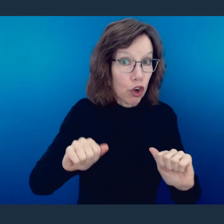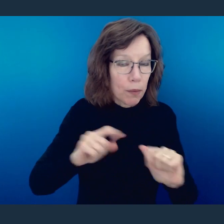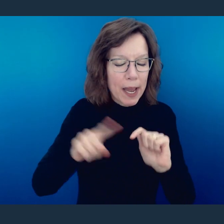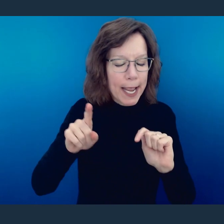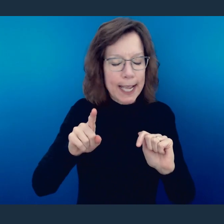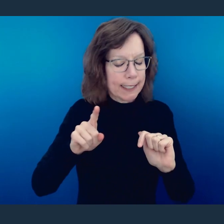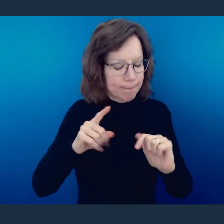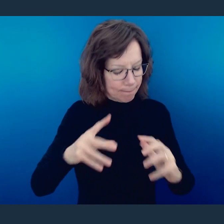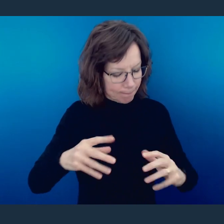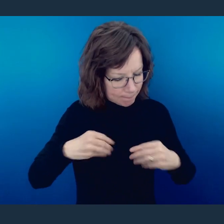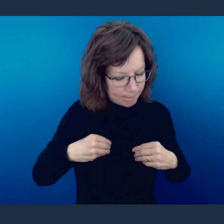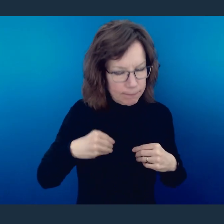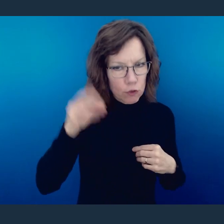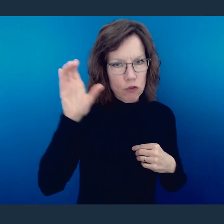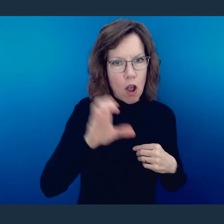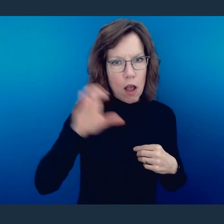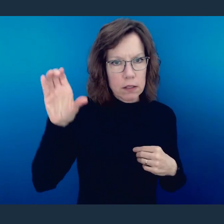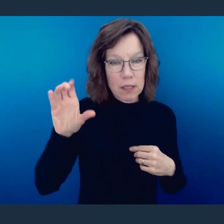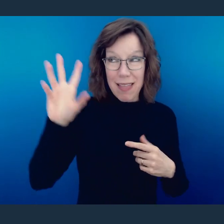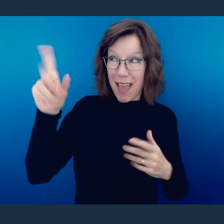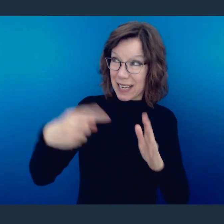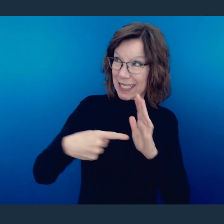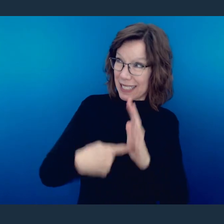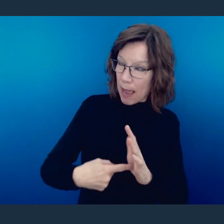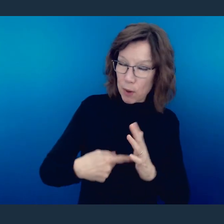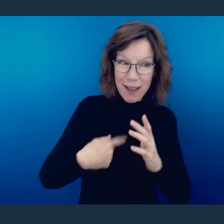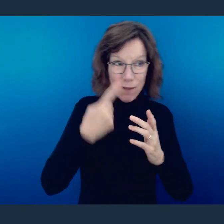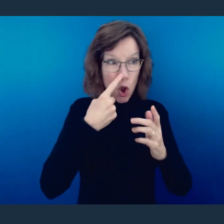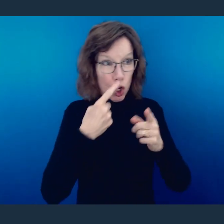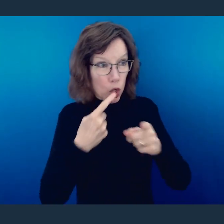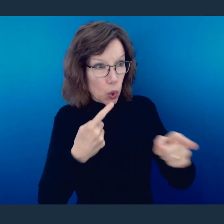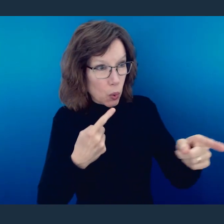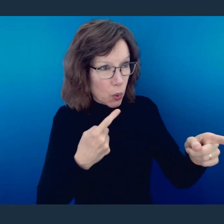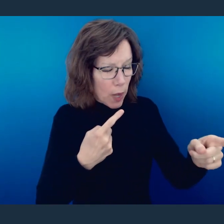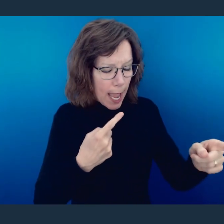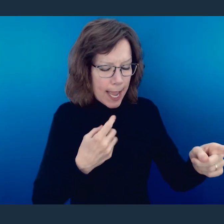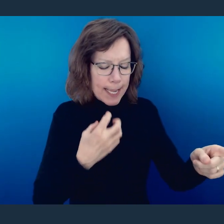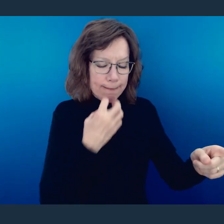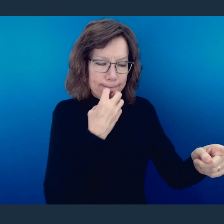What is the model? The model is that He poured out Himself for you and I even though in and